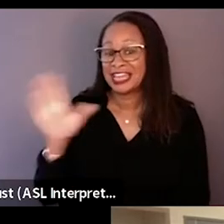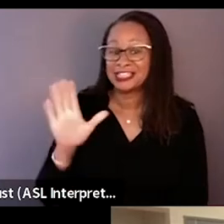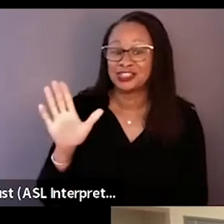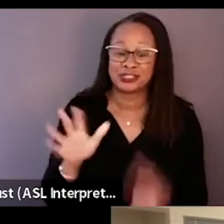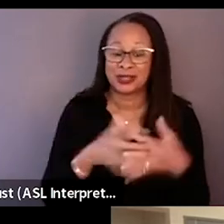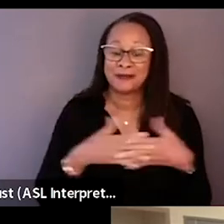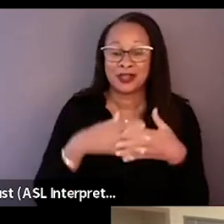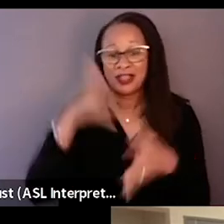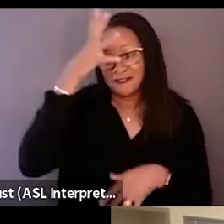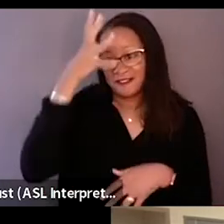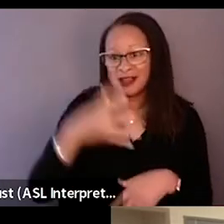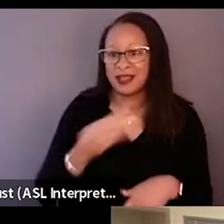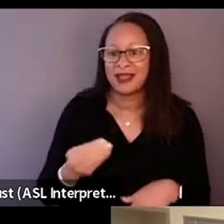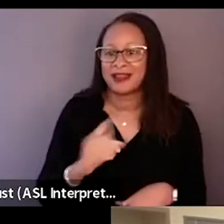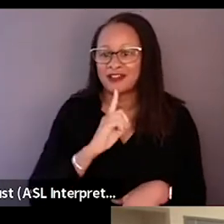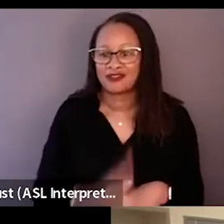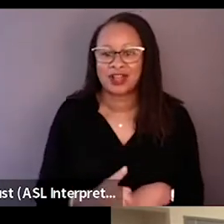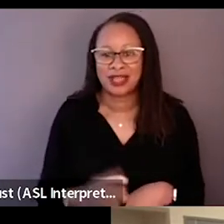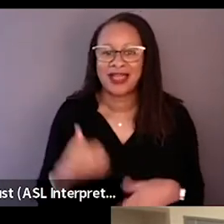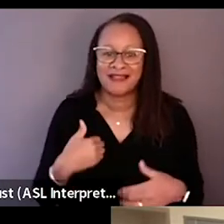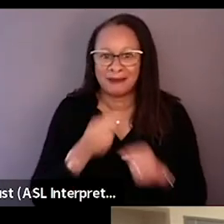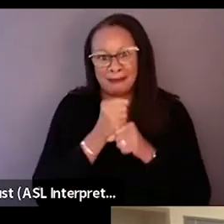and then have of really outspoken children.